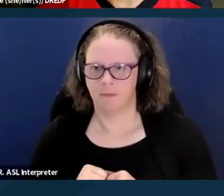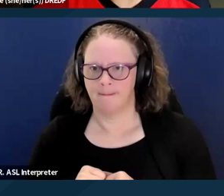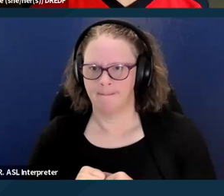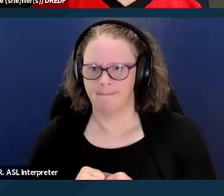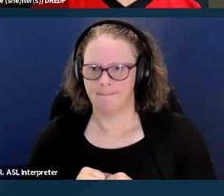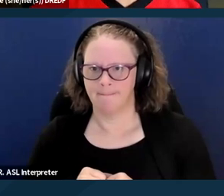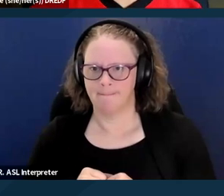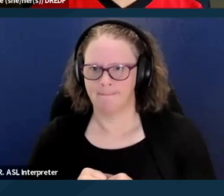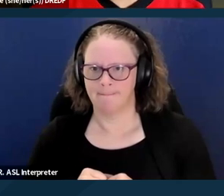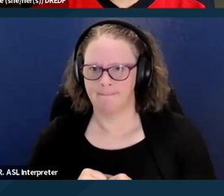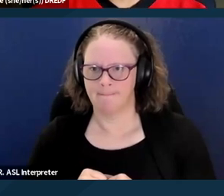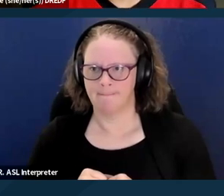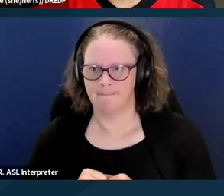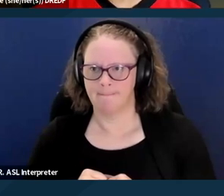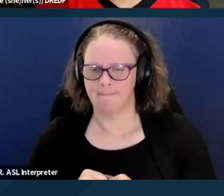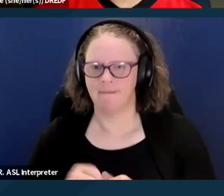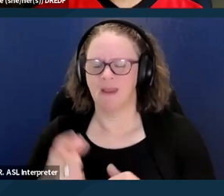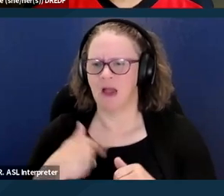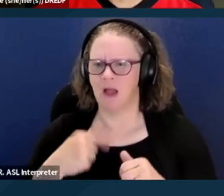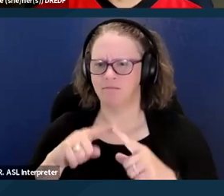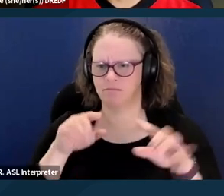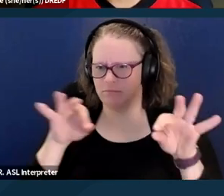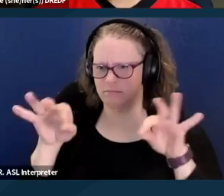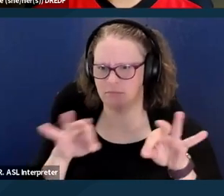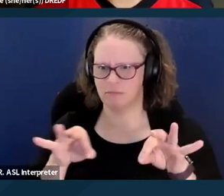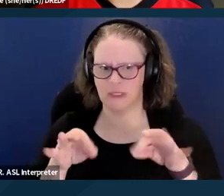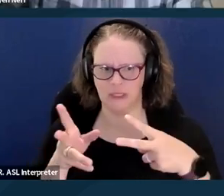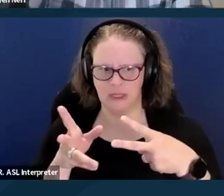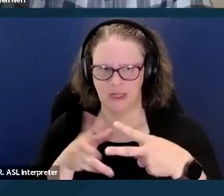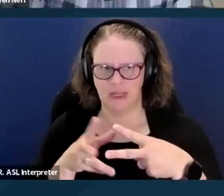How about I just cover these last two slides we have,